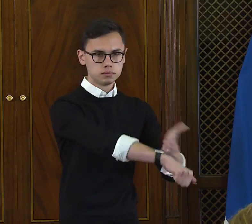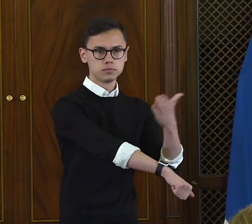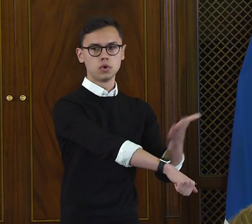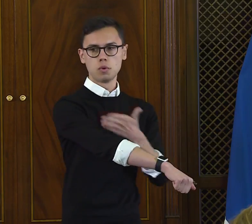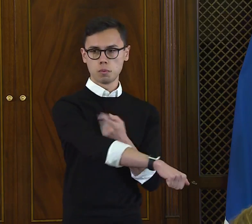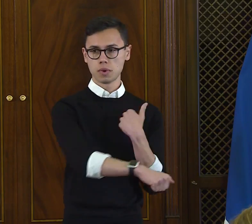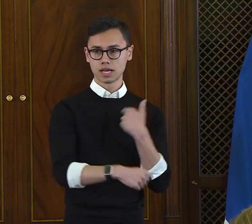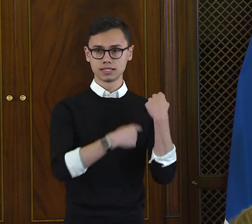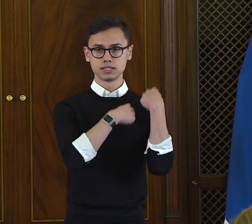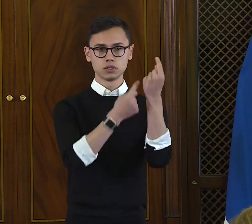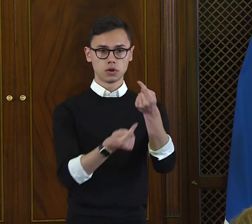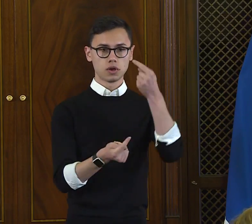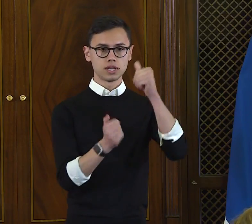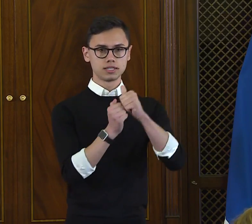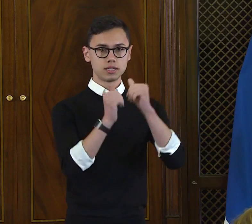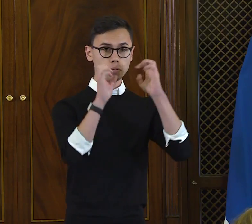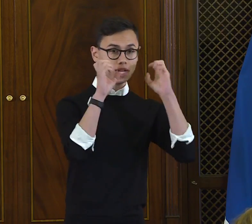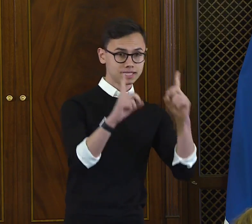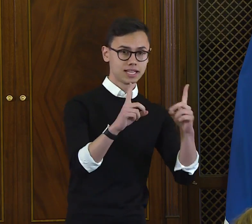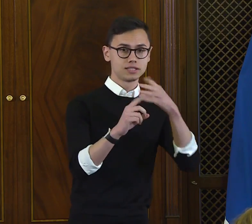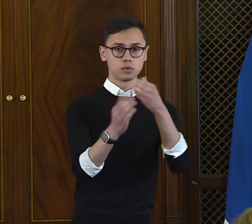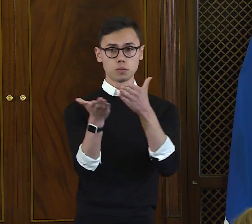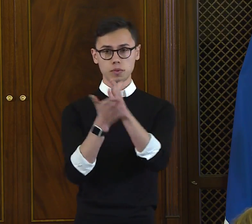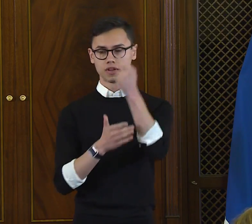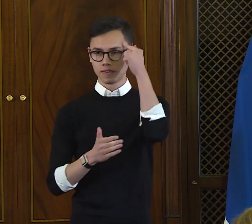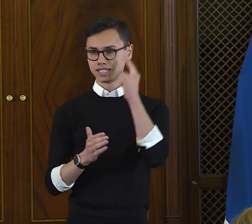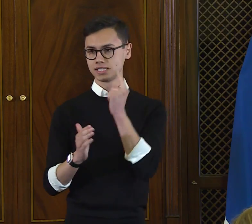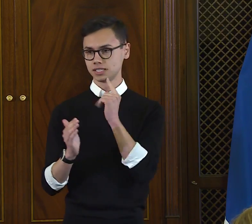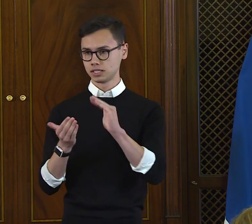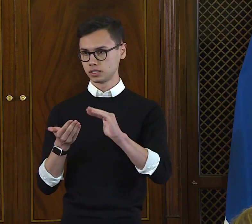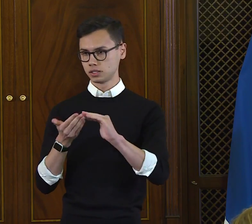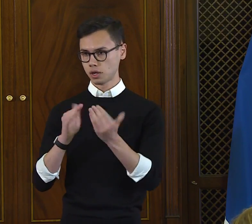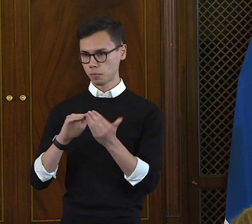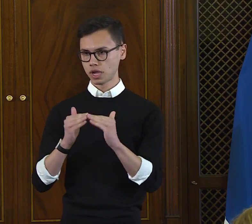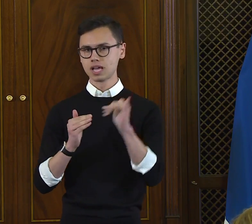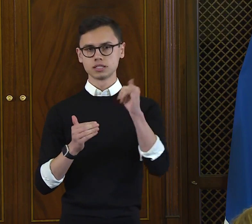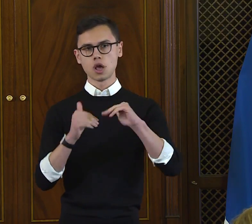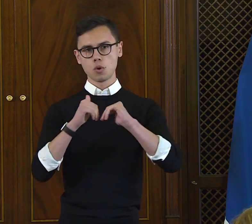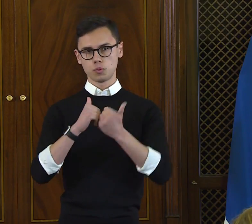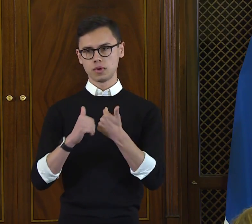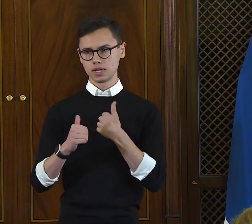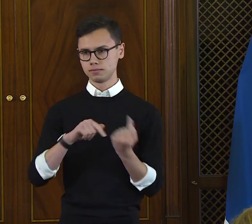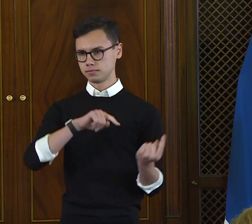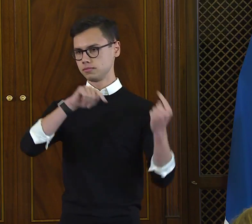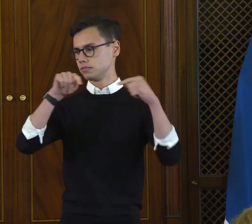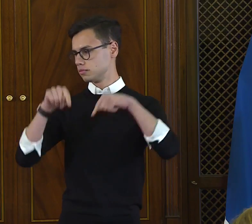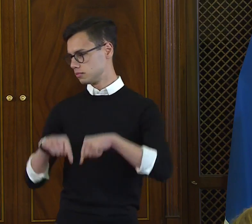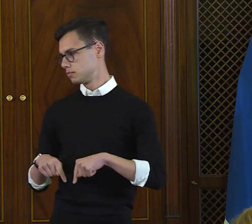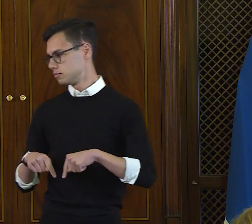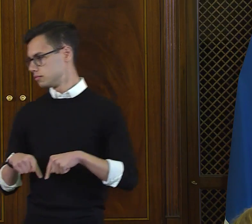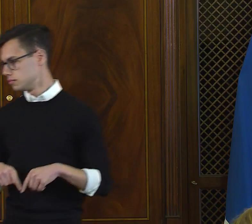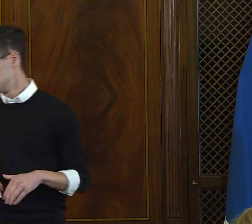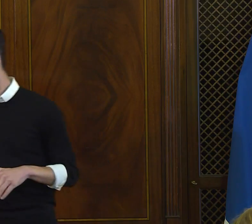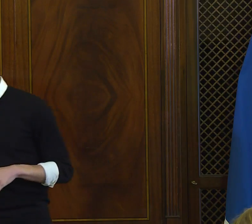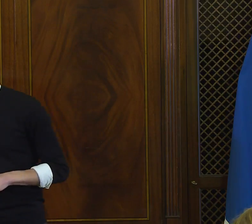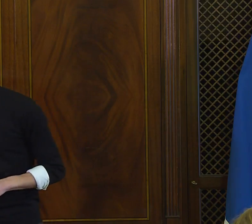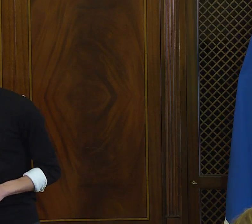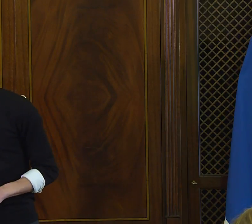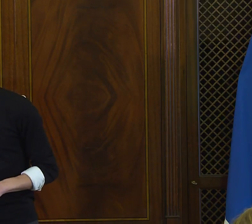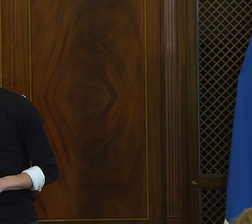because of the strides we made in public education and civil rights, that disconnection from the world I felt